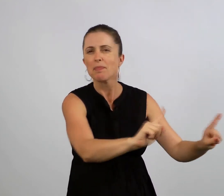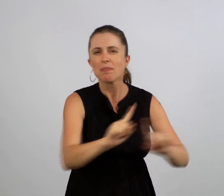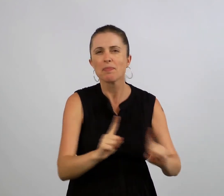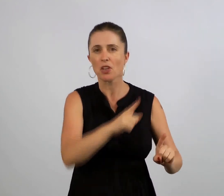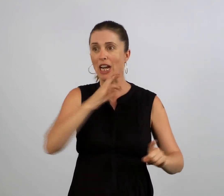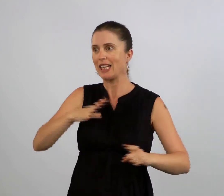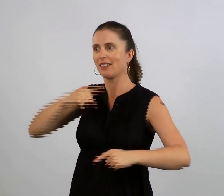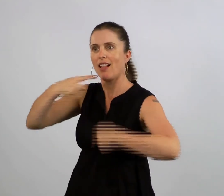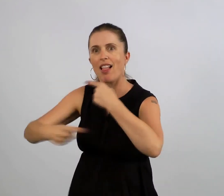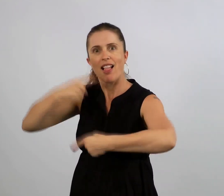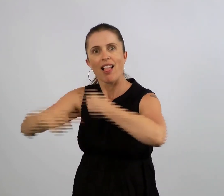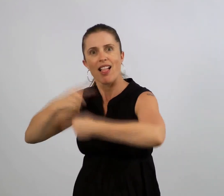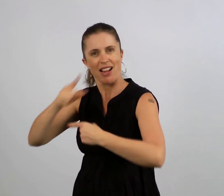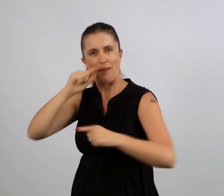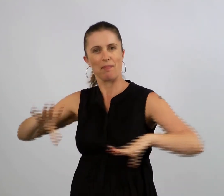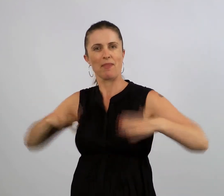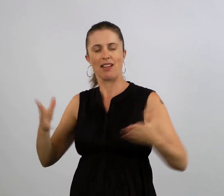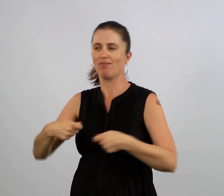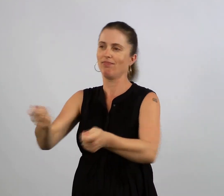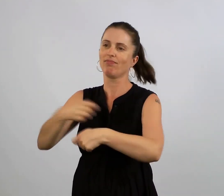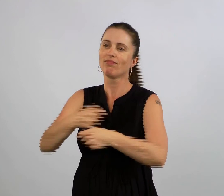All relevant information is covered in the ‘Let’s Talk’ guidelines.